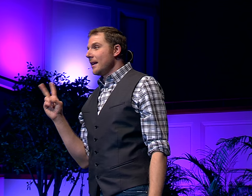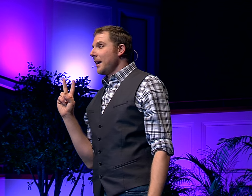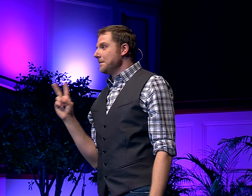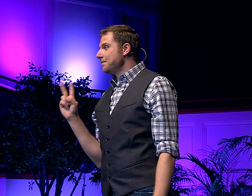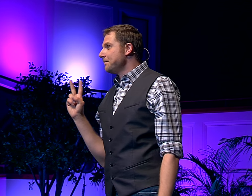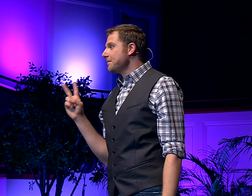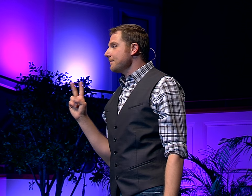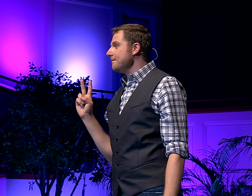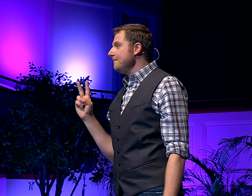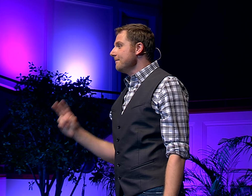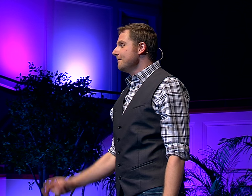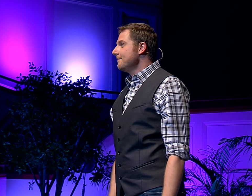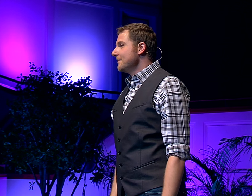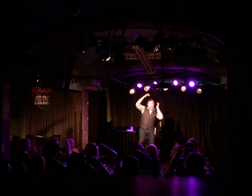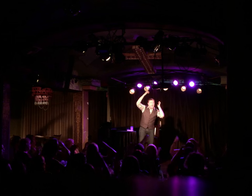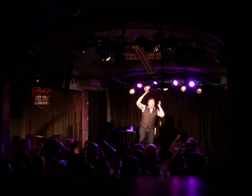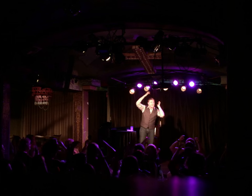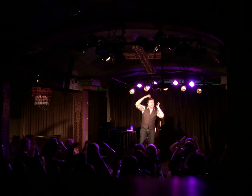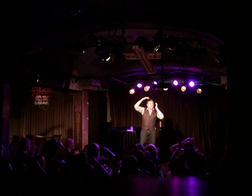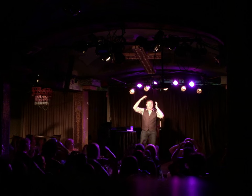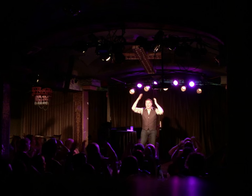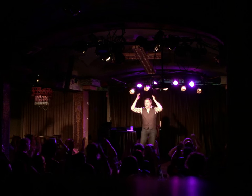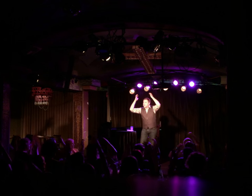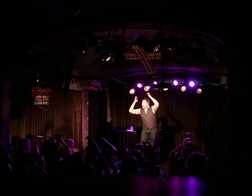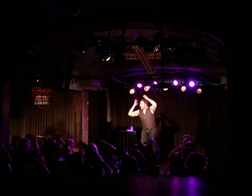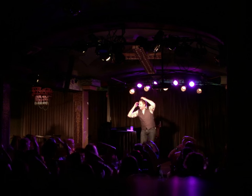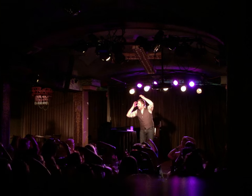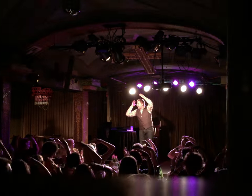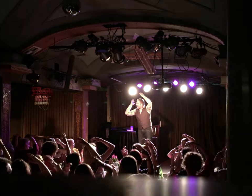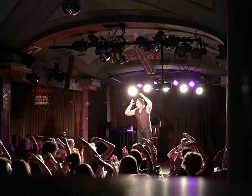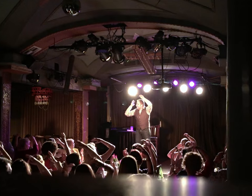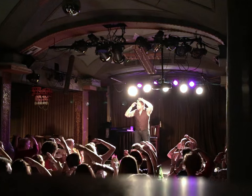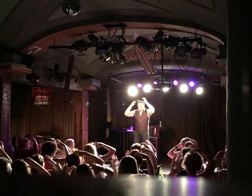Of course, I was just weeping and he was weeping, and everybody was weeping. We came down here just to hear music with signing